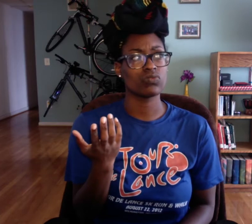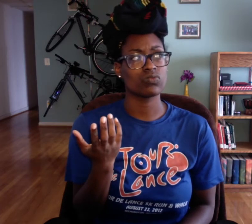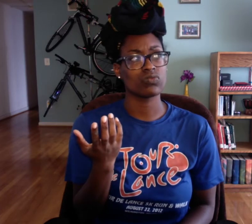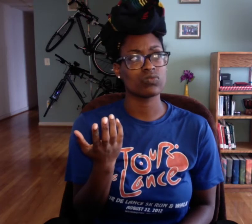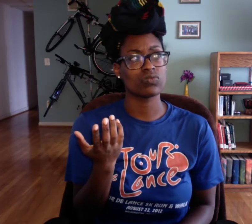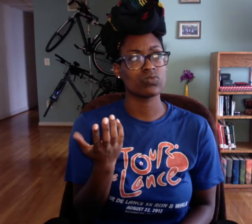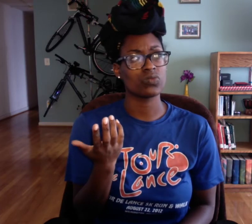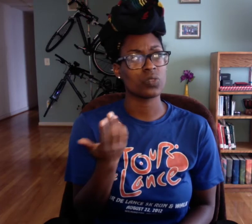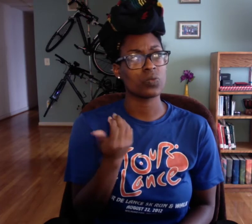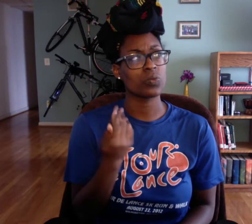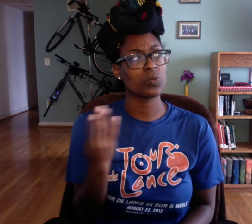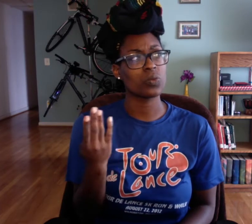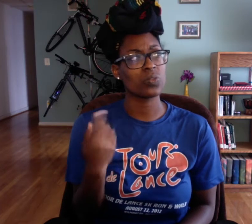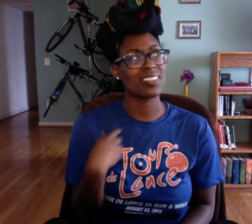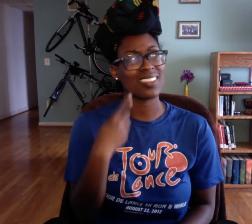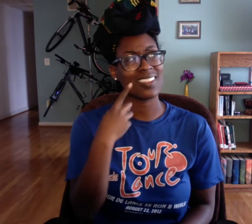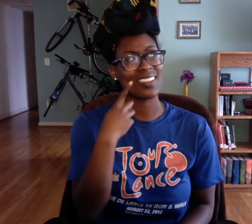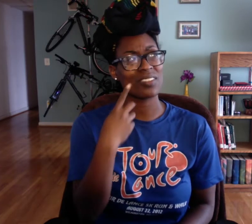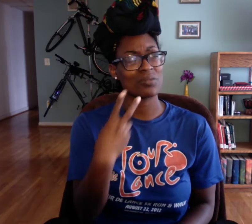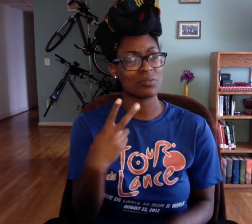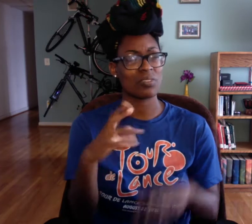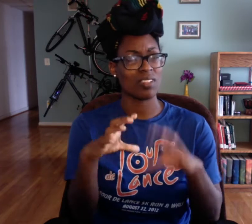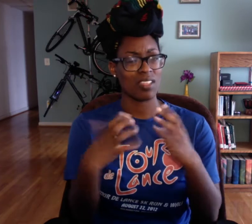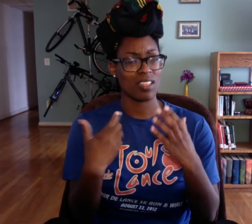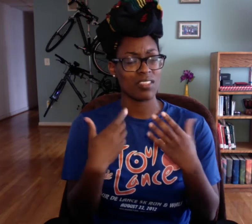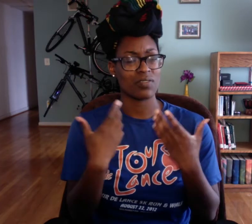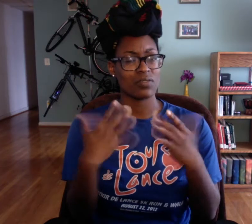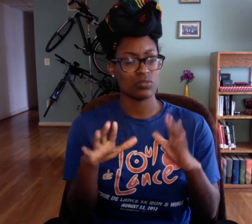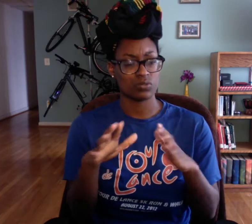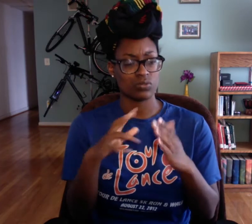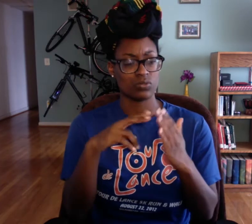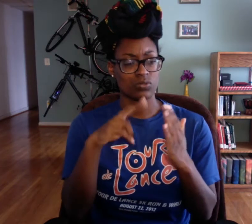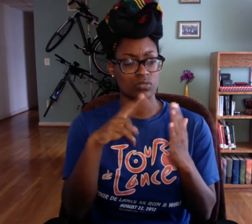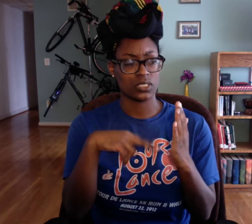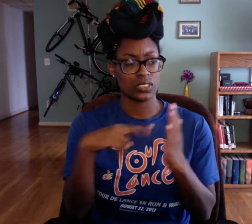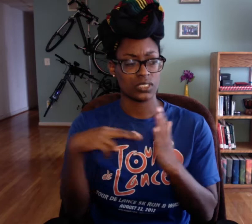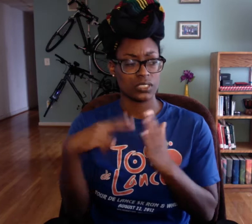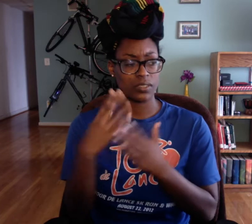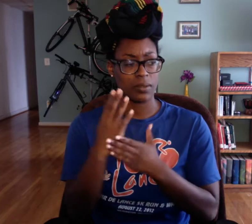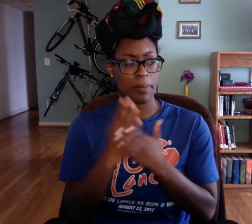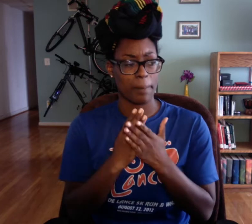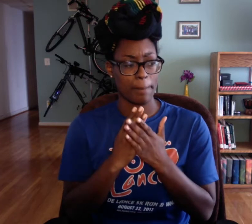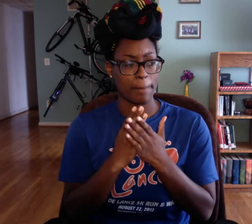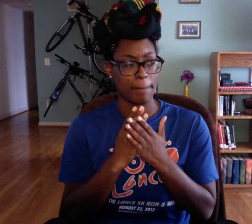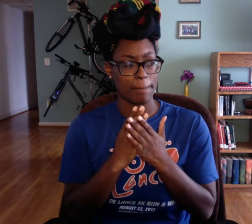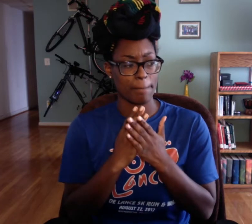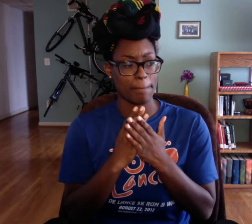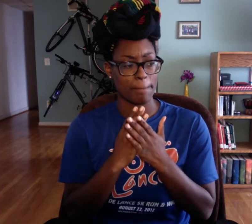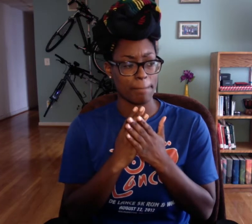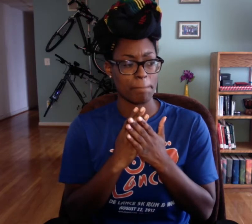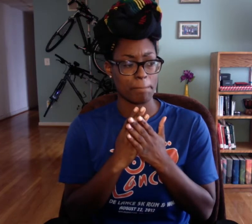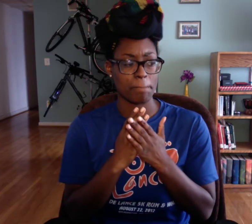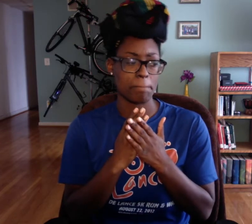I haven't yet, a few I think maybe 2 classes I've done some readings for them.